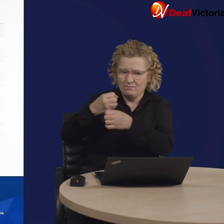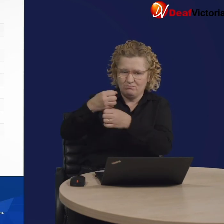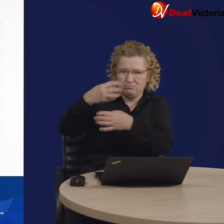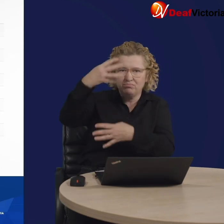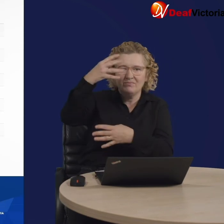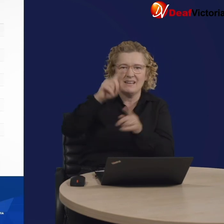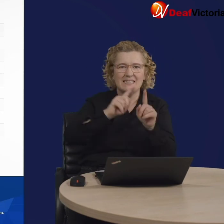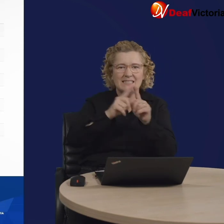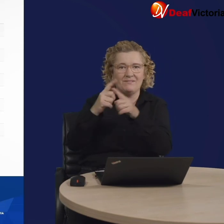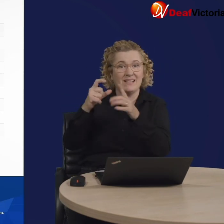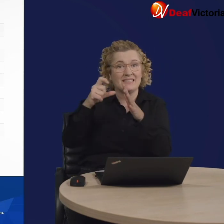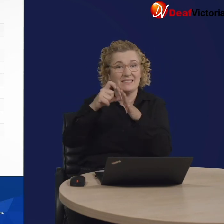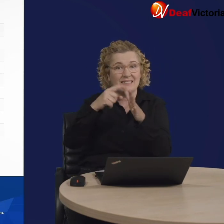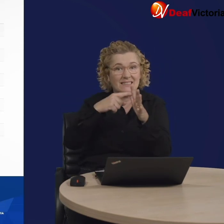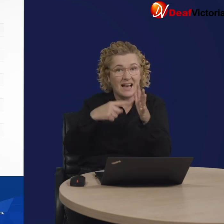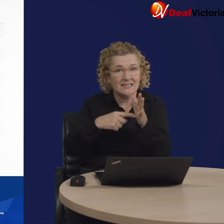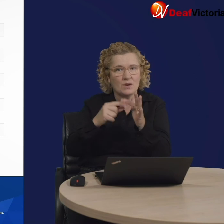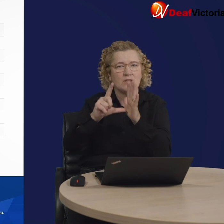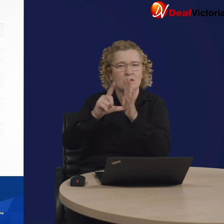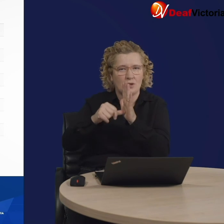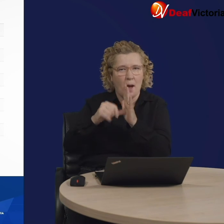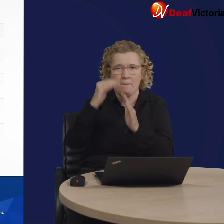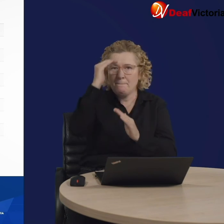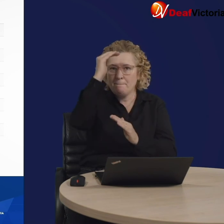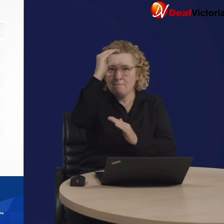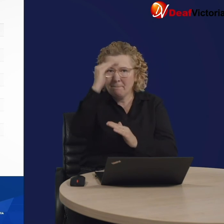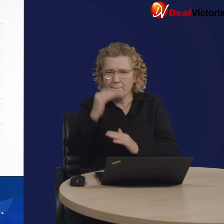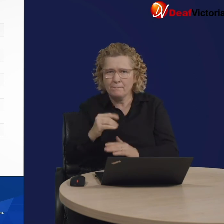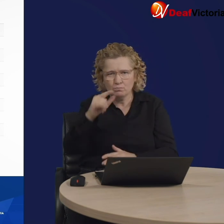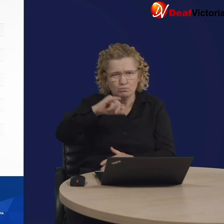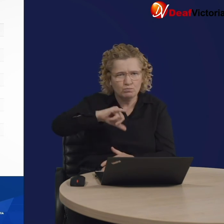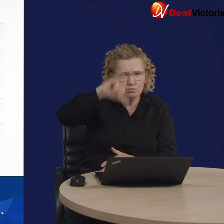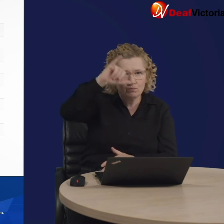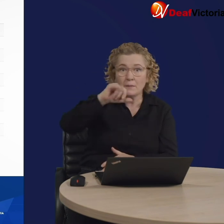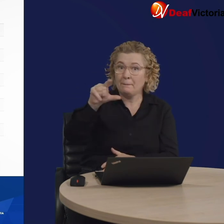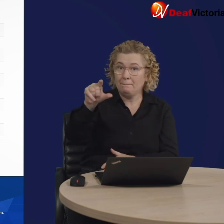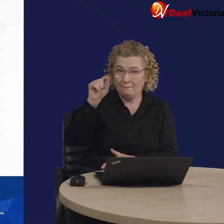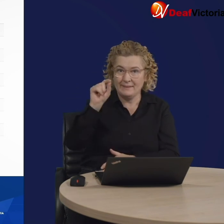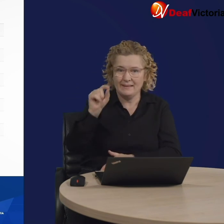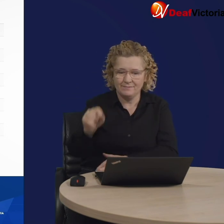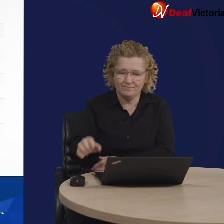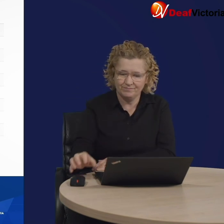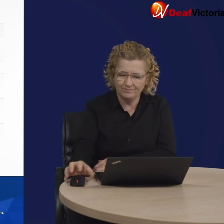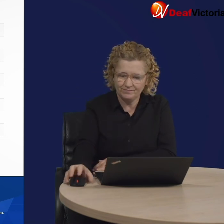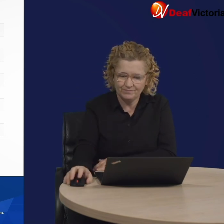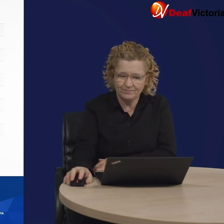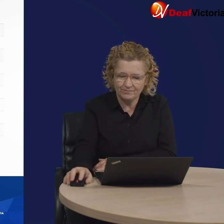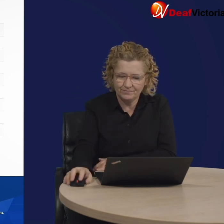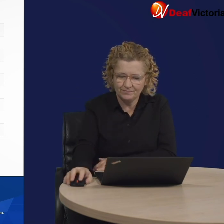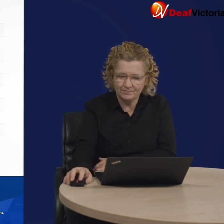Here's a list of different dates and times I can book my vaccine appointment.